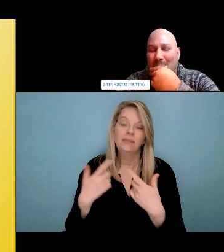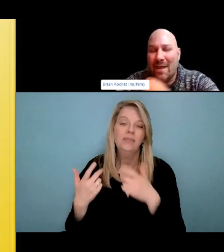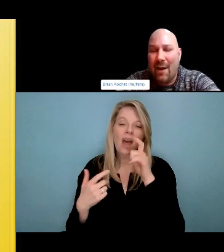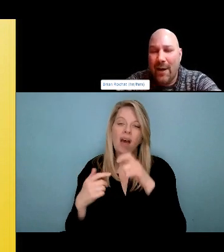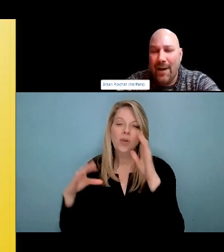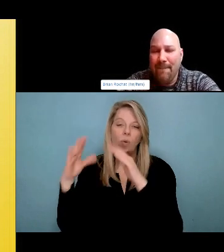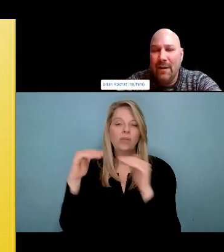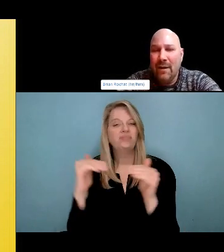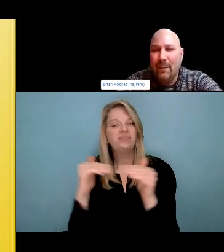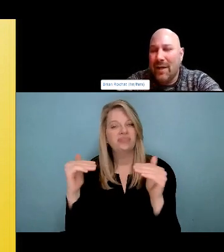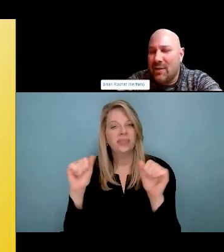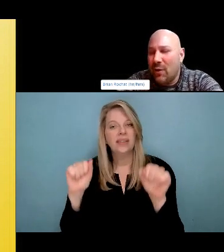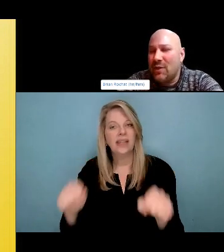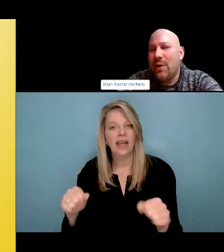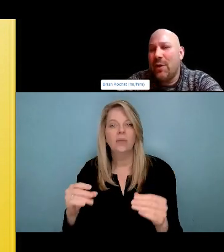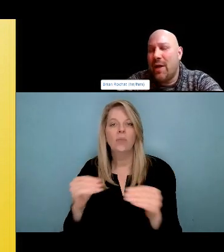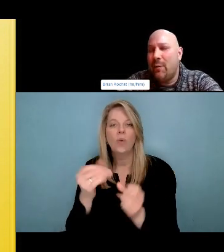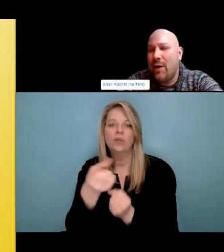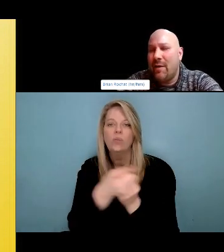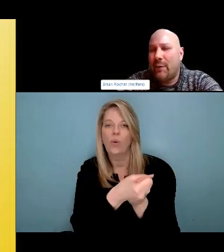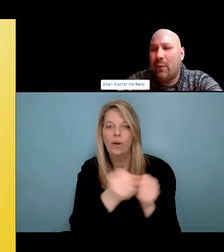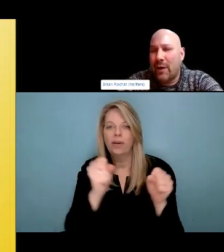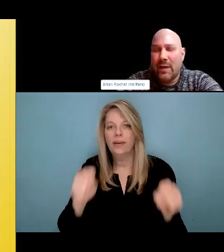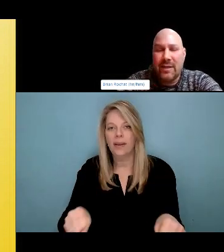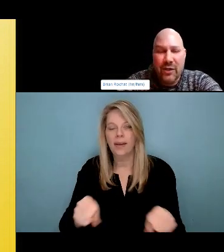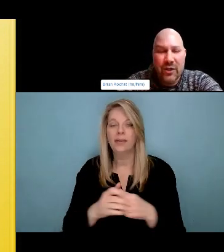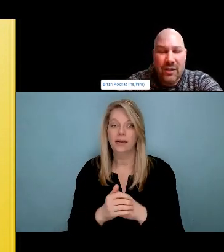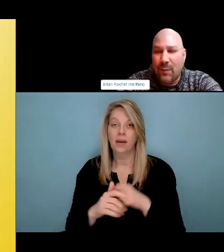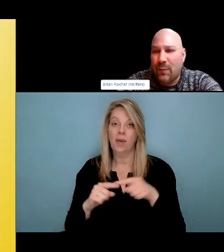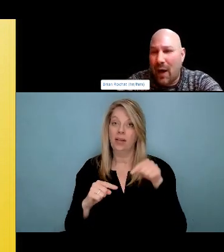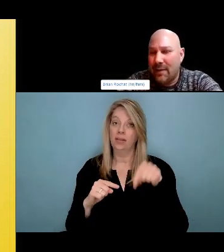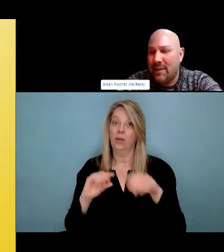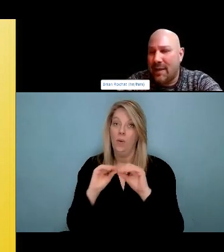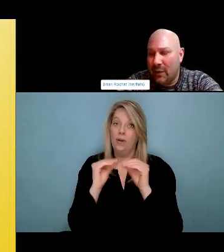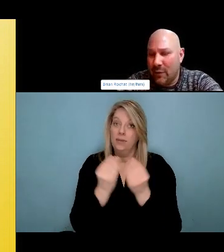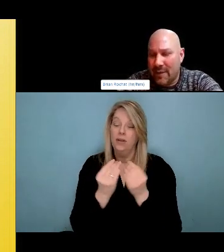Very providing home reduction, it just will show you that you can participate in these